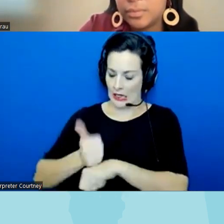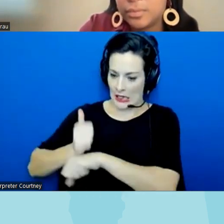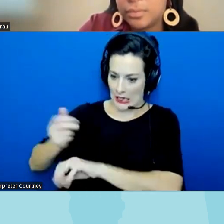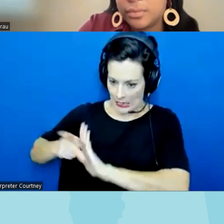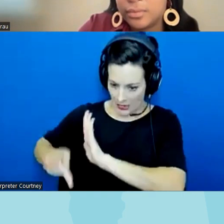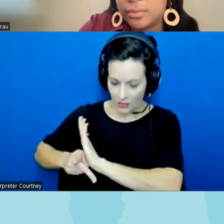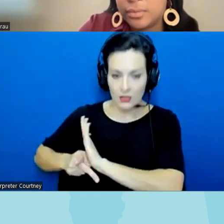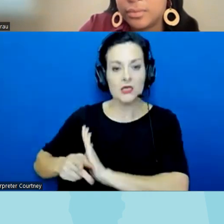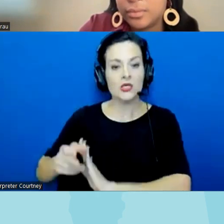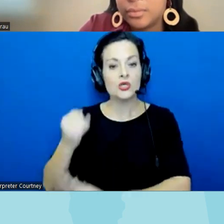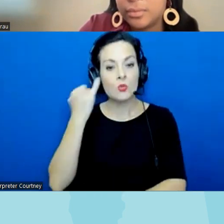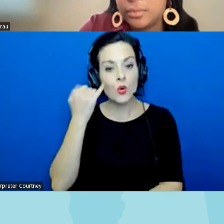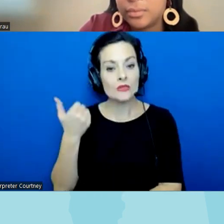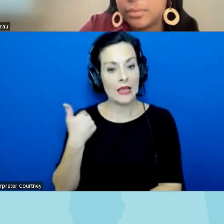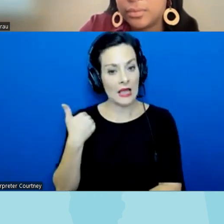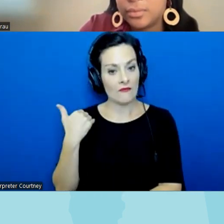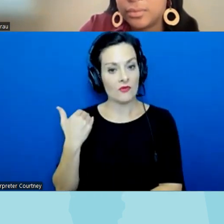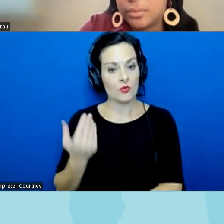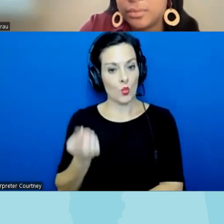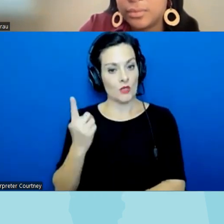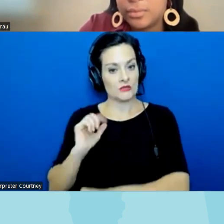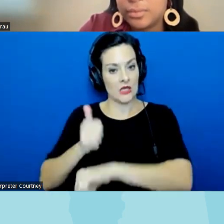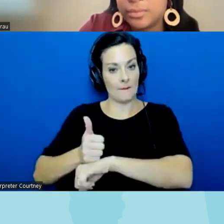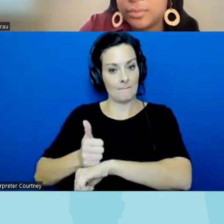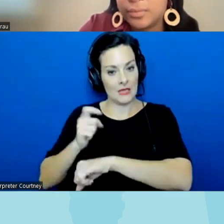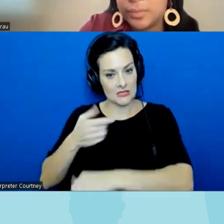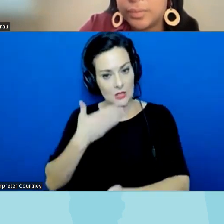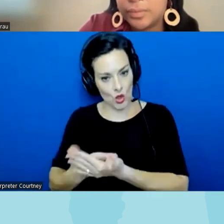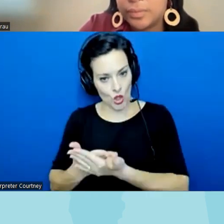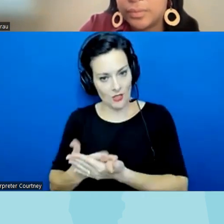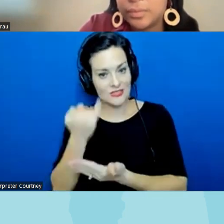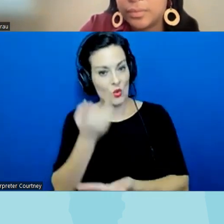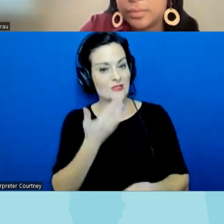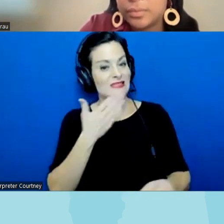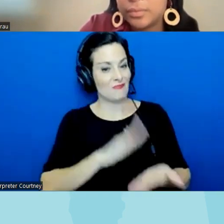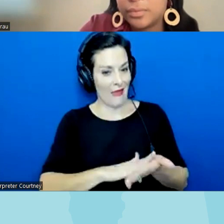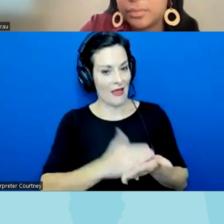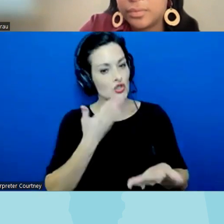have one we'll have a good one which replaces bad ones that were out there and uh puts in